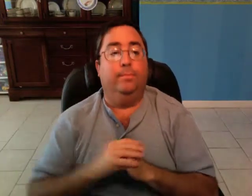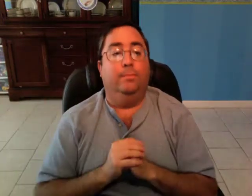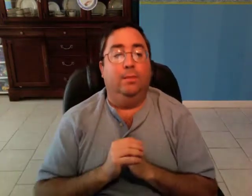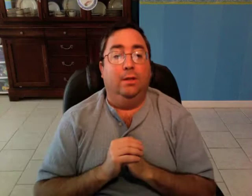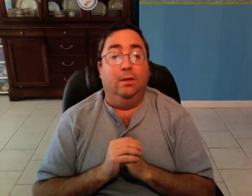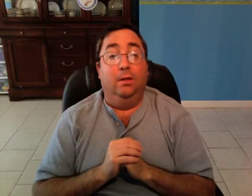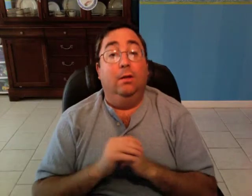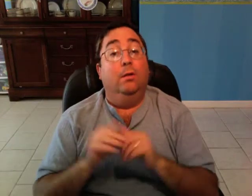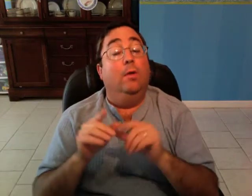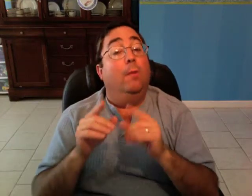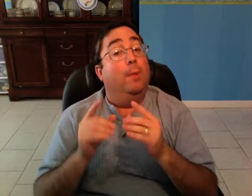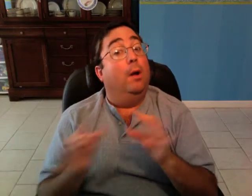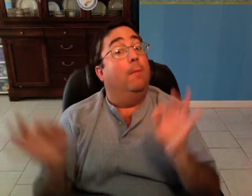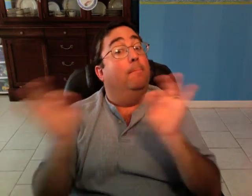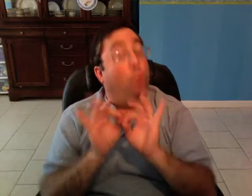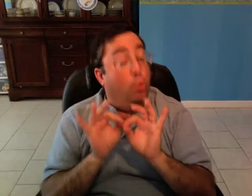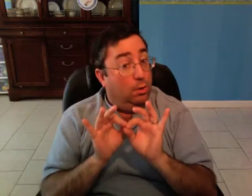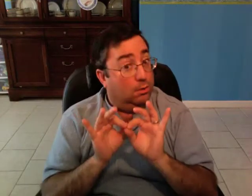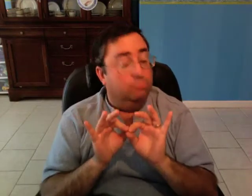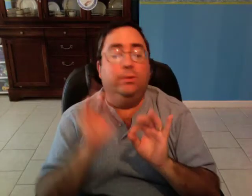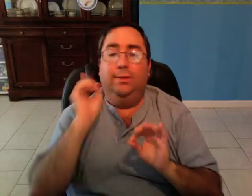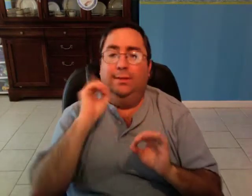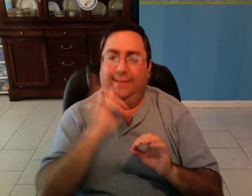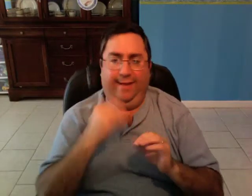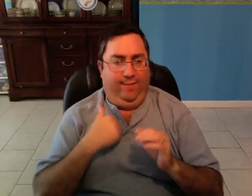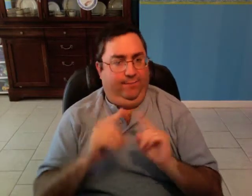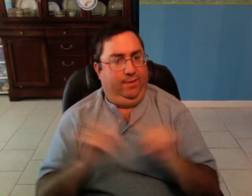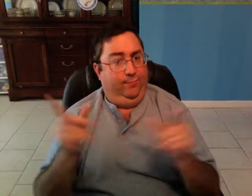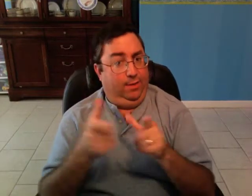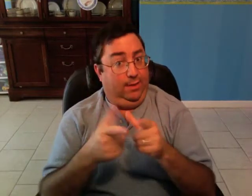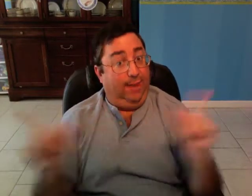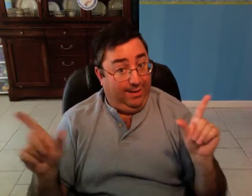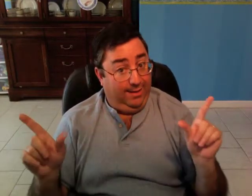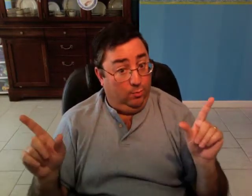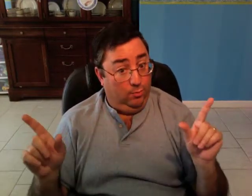An important thing is that Deaf people have a different language.